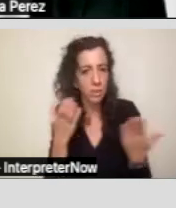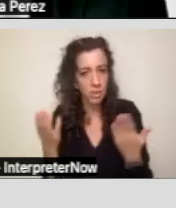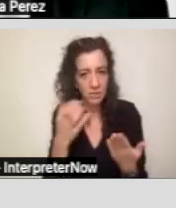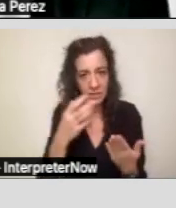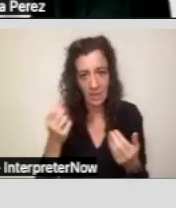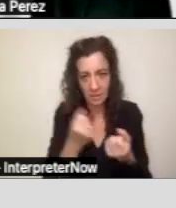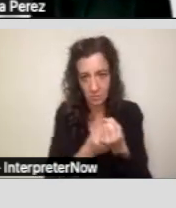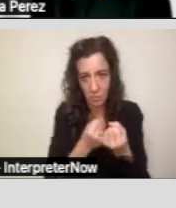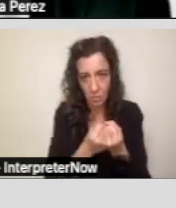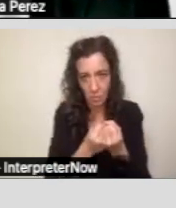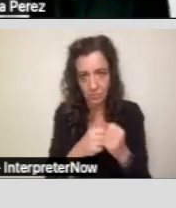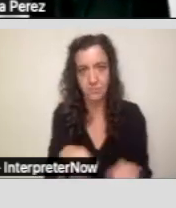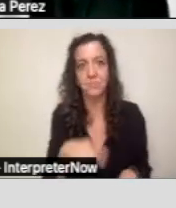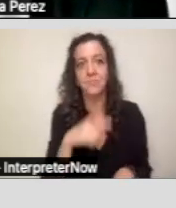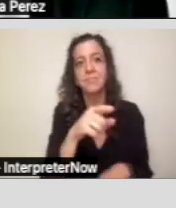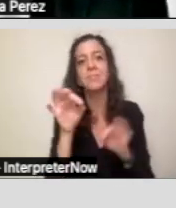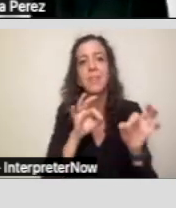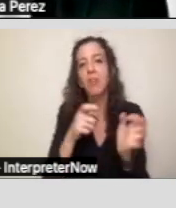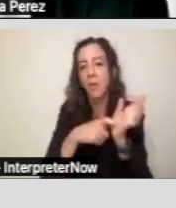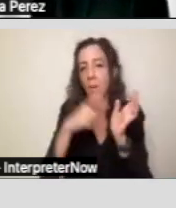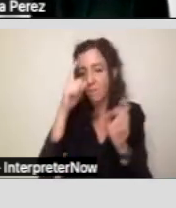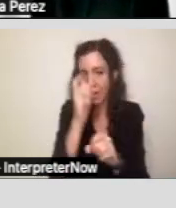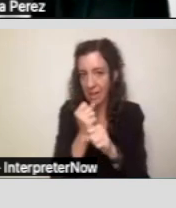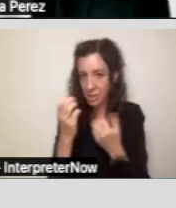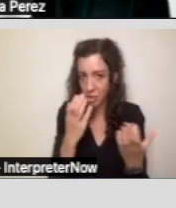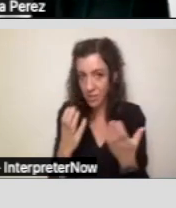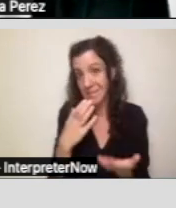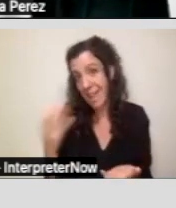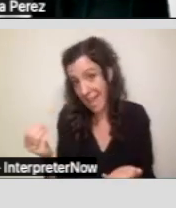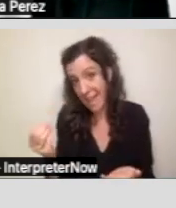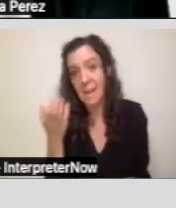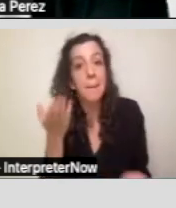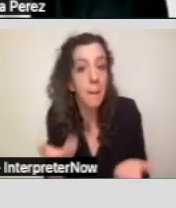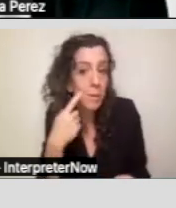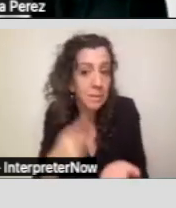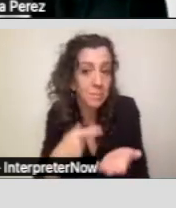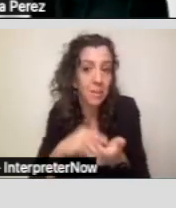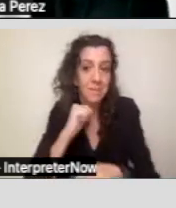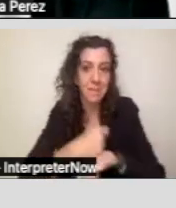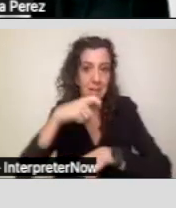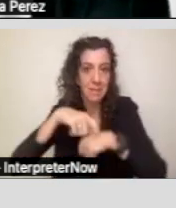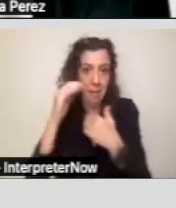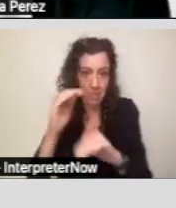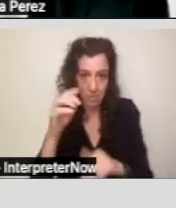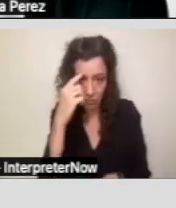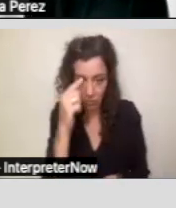It explains the requirements for receiving the services and it might set time limits on them.